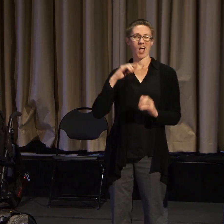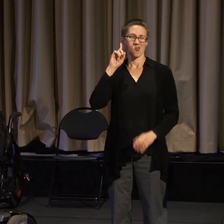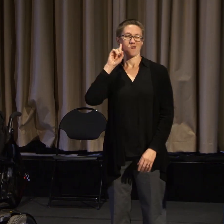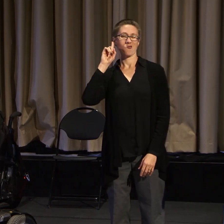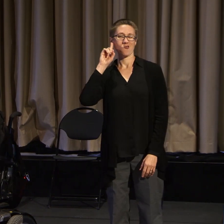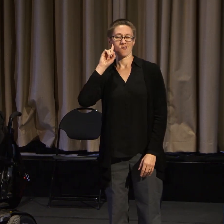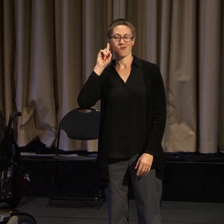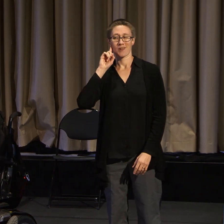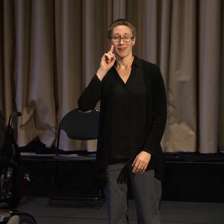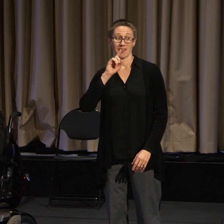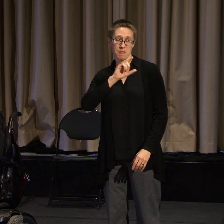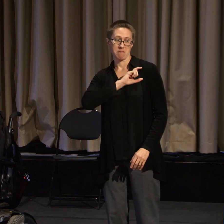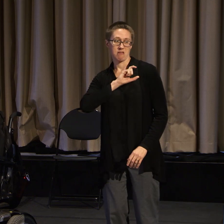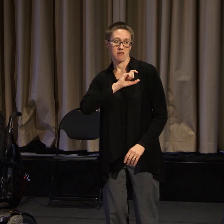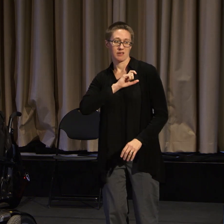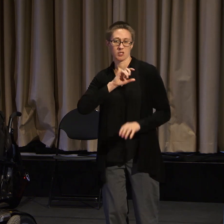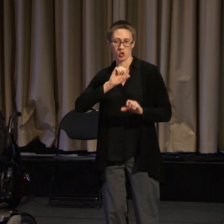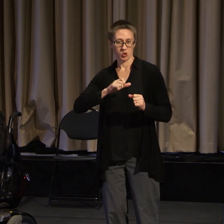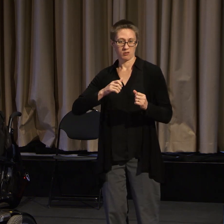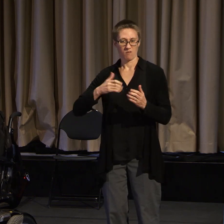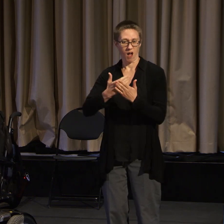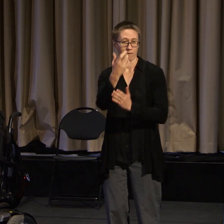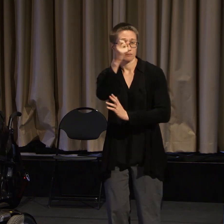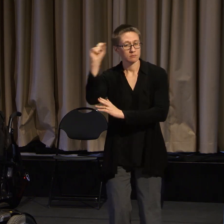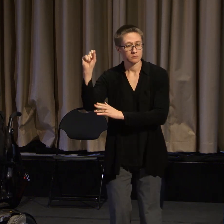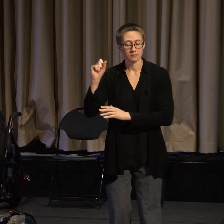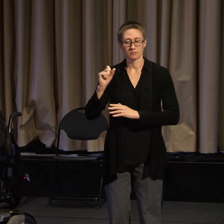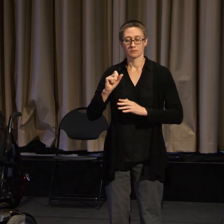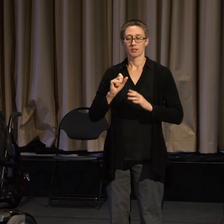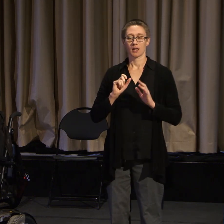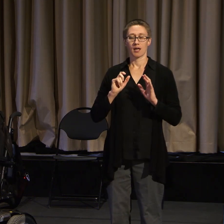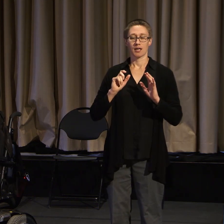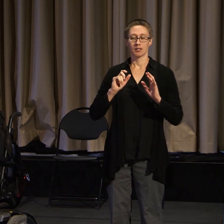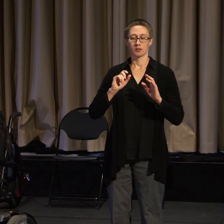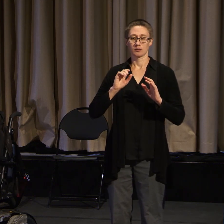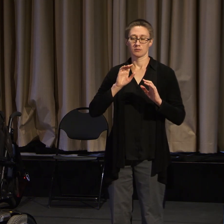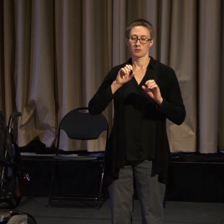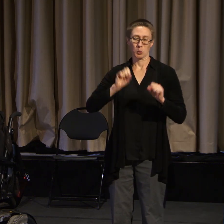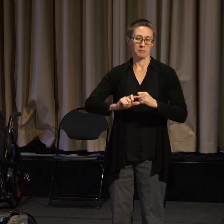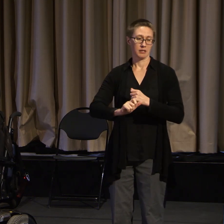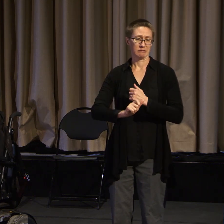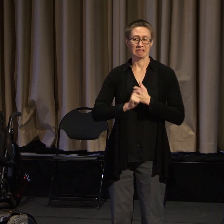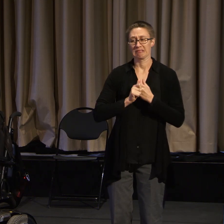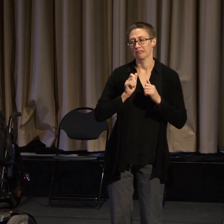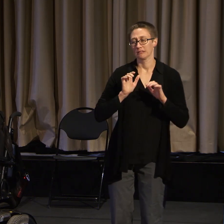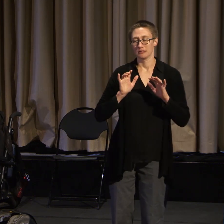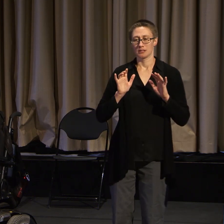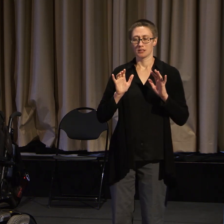they rough you up and all this crazy stuff that I didn't really know if I really wanted to do it.